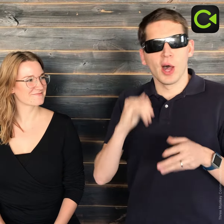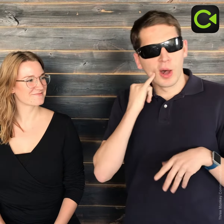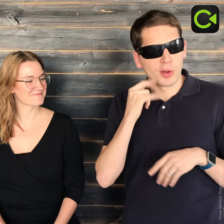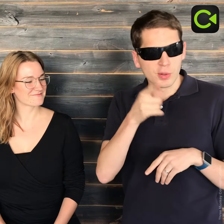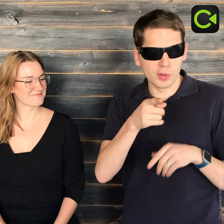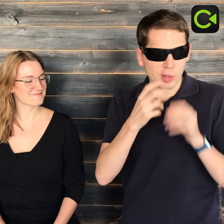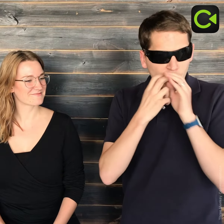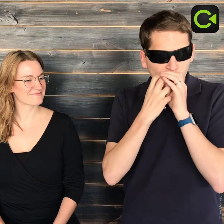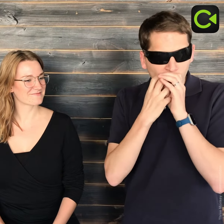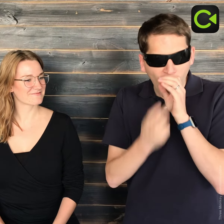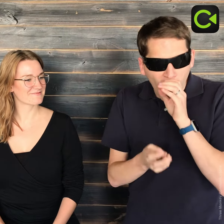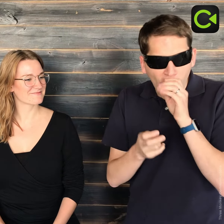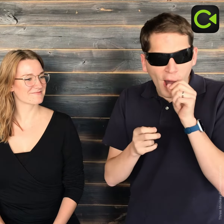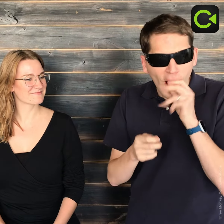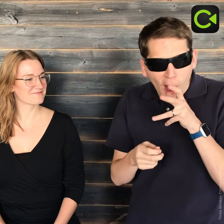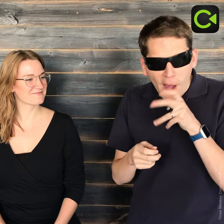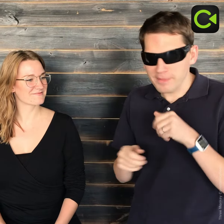If your jaw drops out of shock, do this...